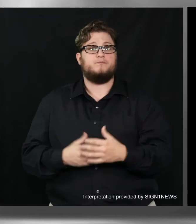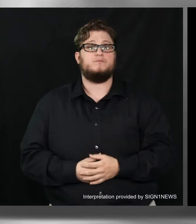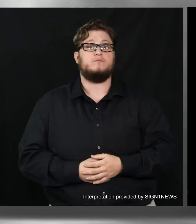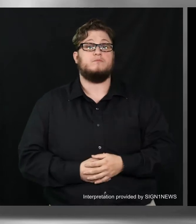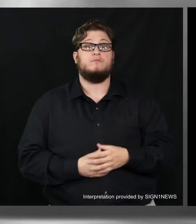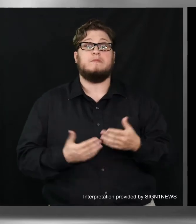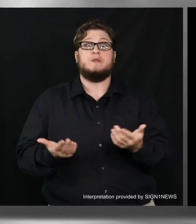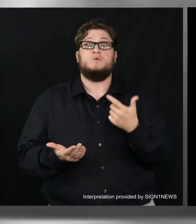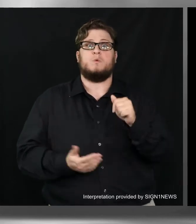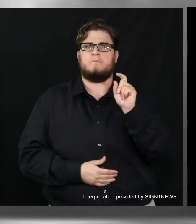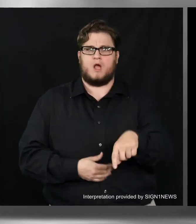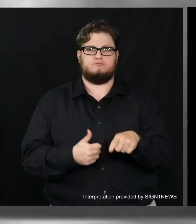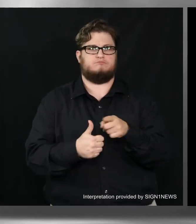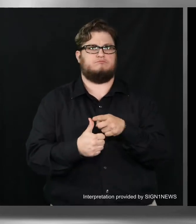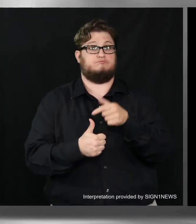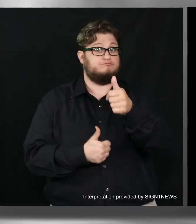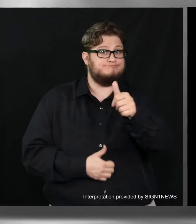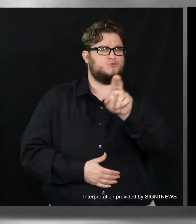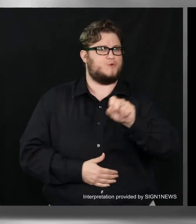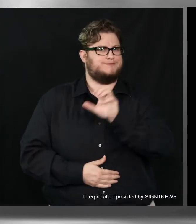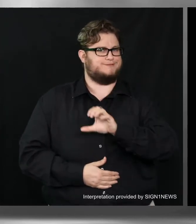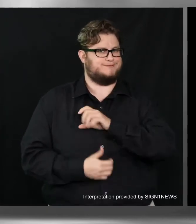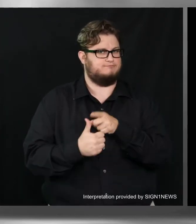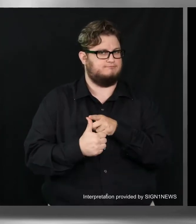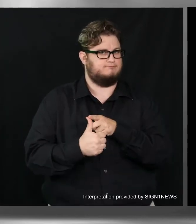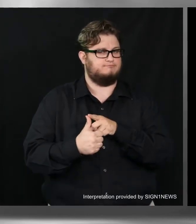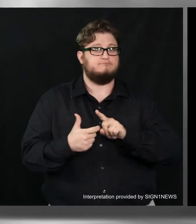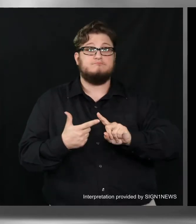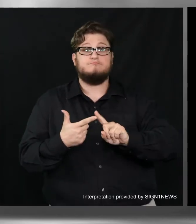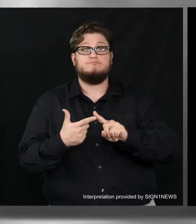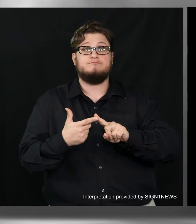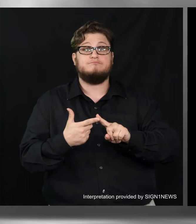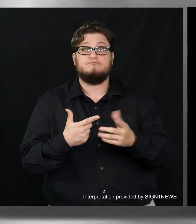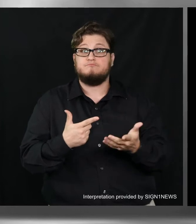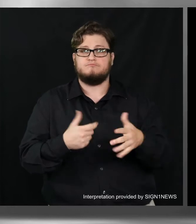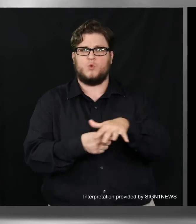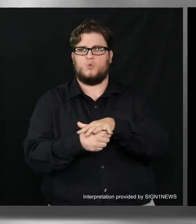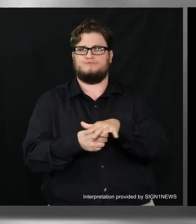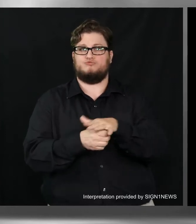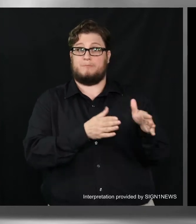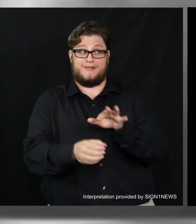To vote in Georgia you must be a citizen of the United States, live in the county where you will